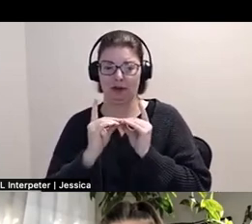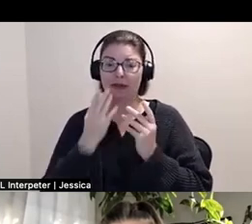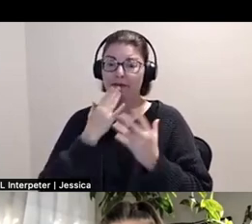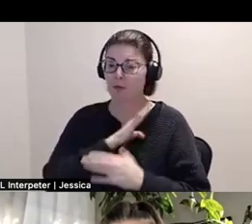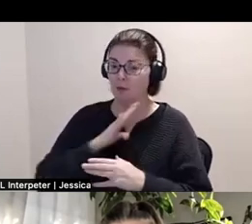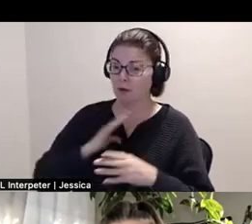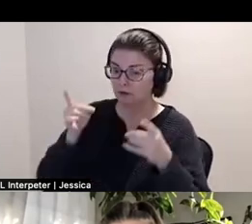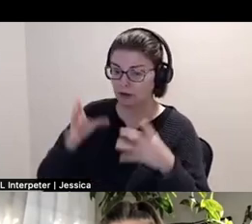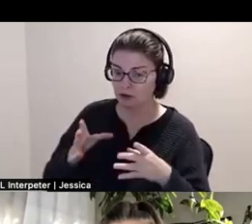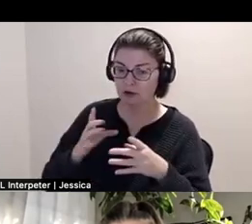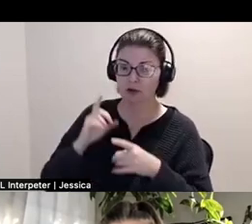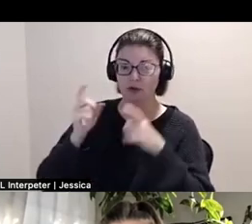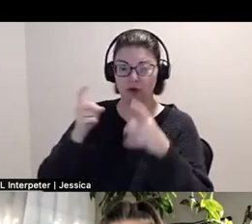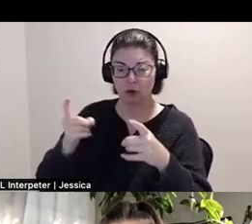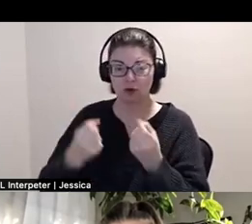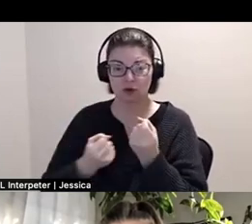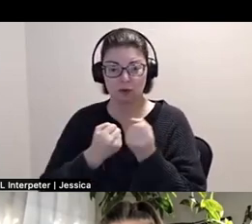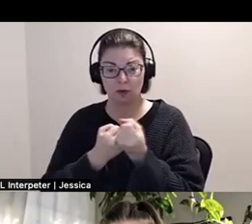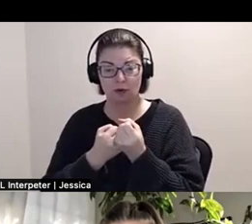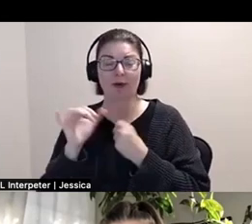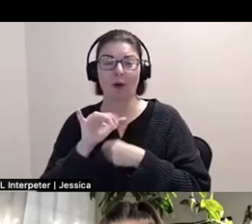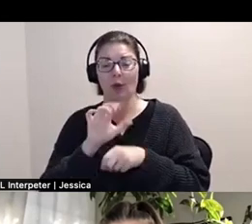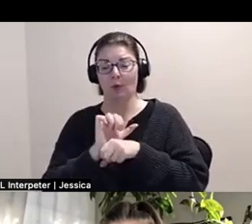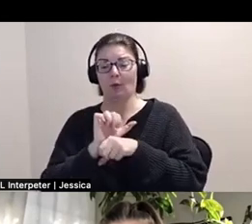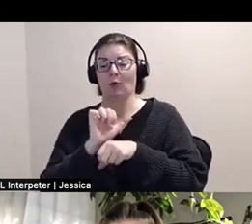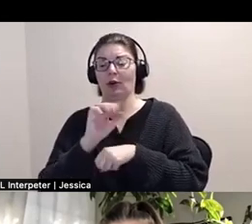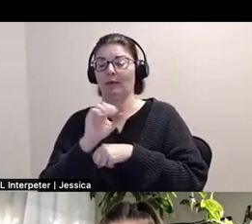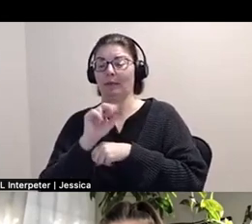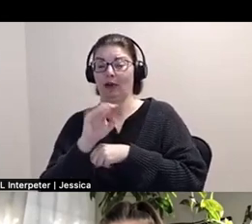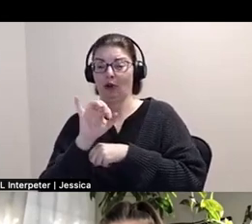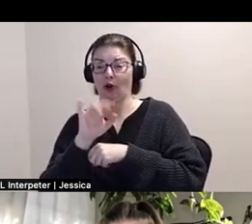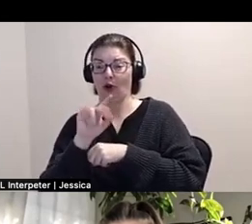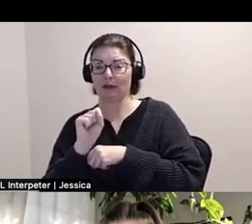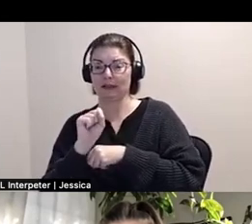as well as the Workman Arts and Rendezvous team for making this event possible.